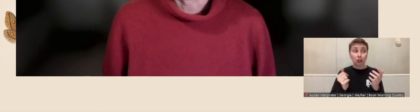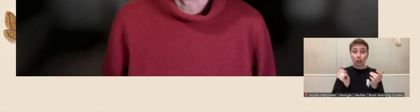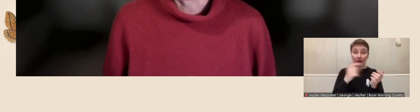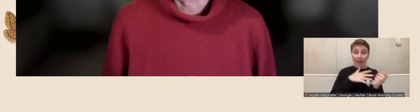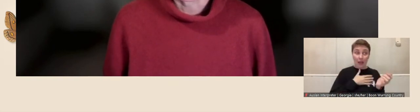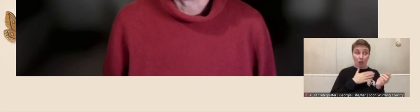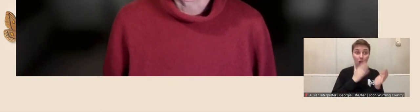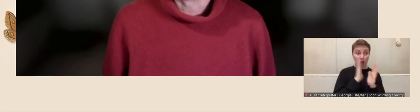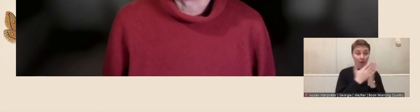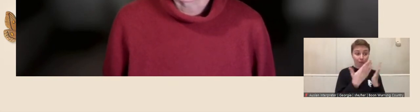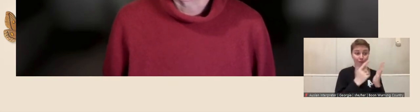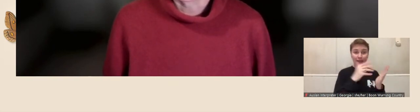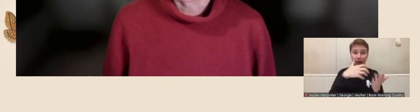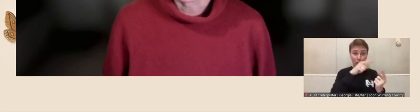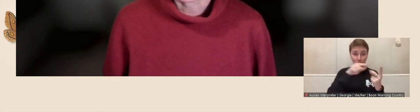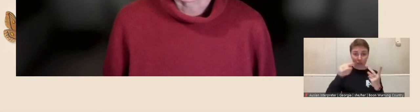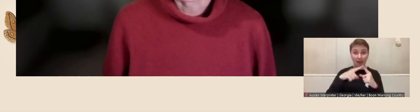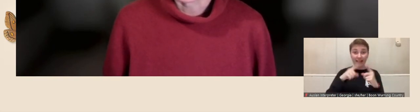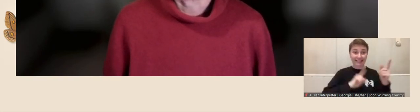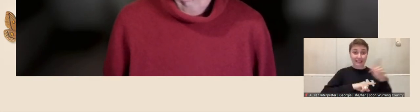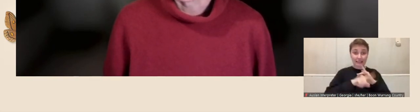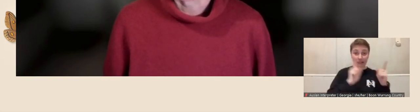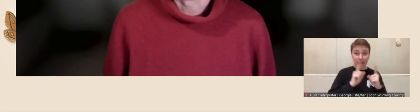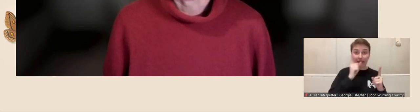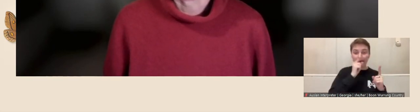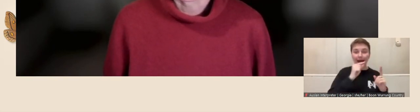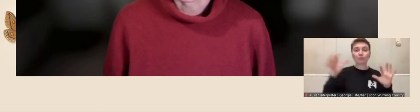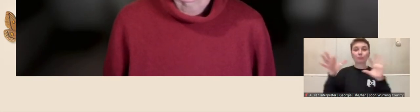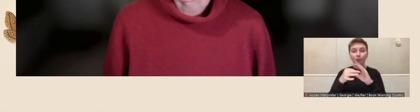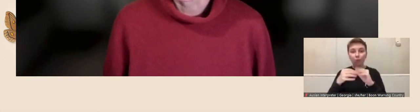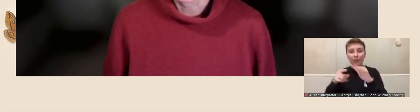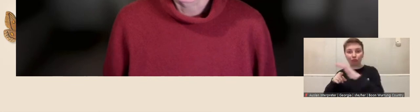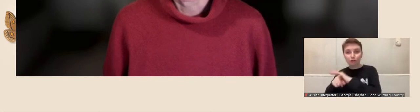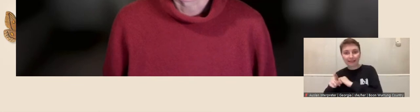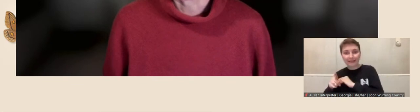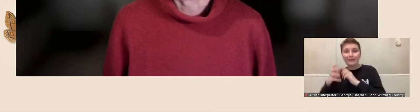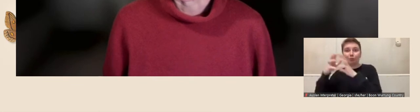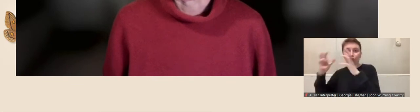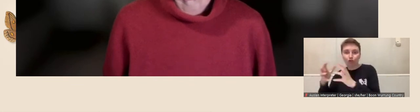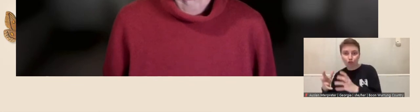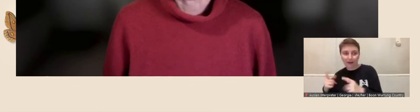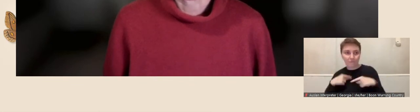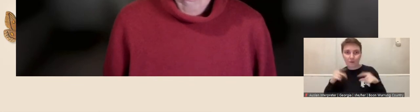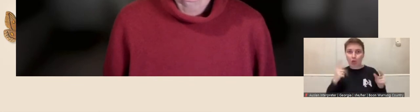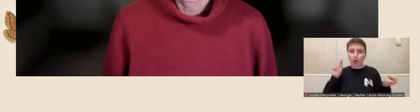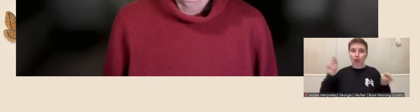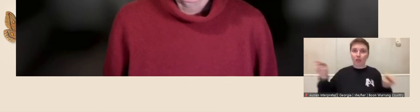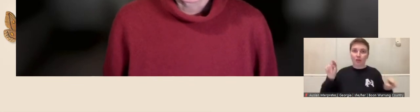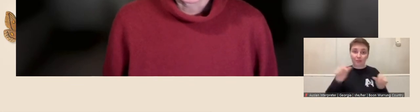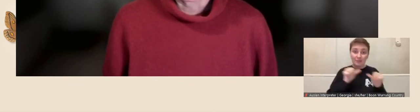the city can be combined with the retreat in our bushland studio, best of both worlds.